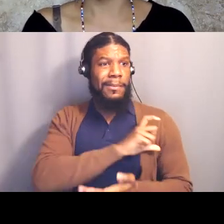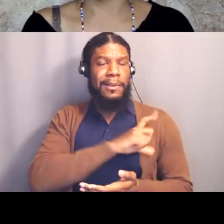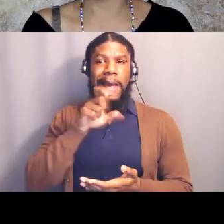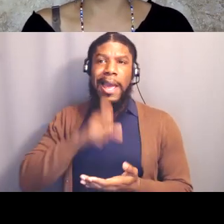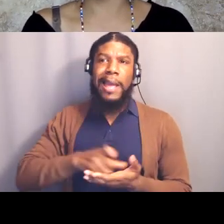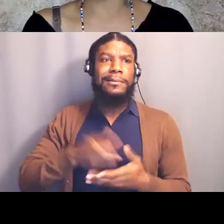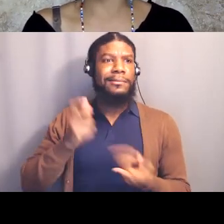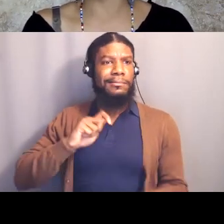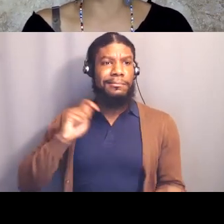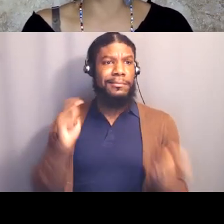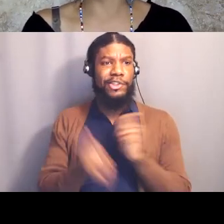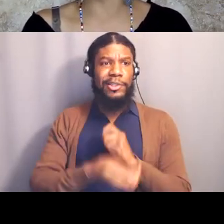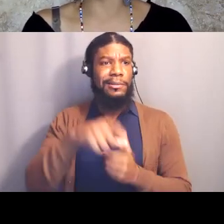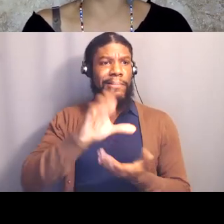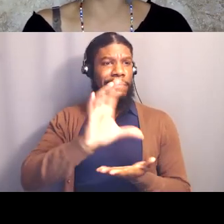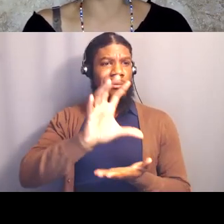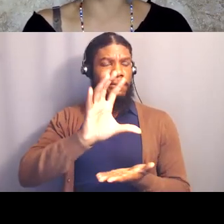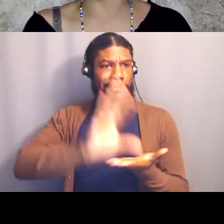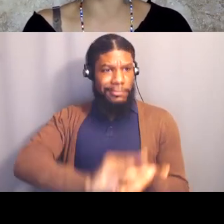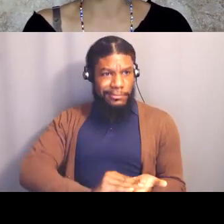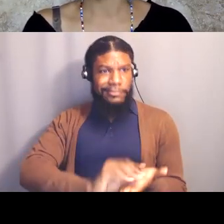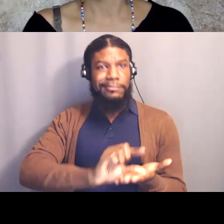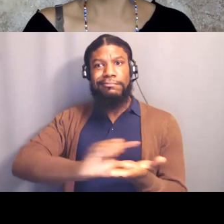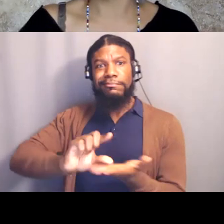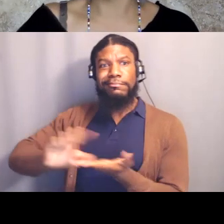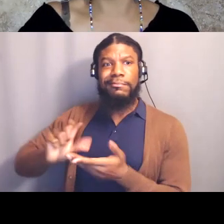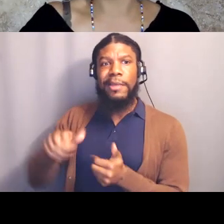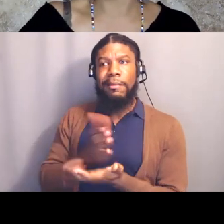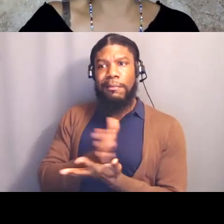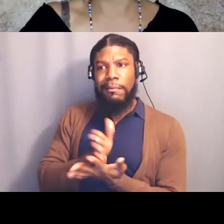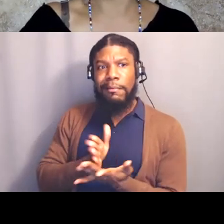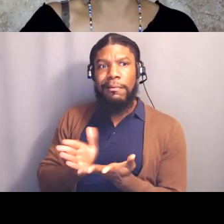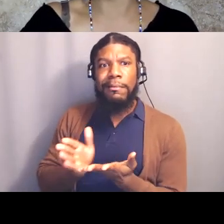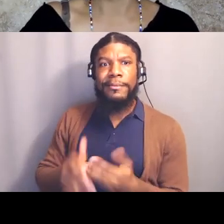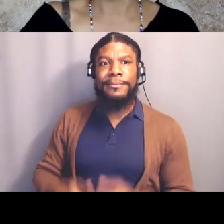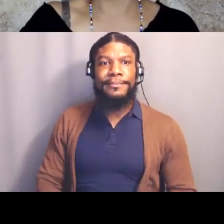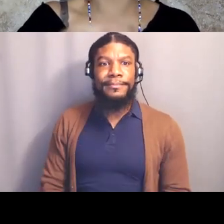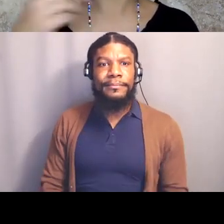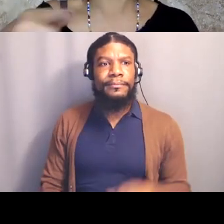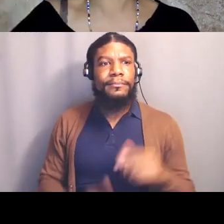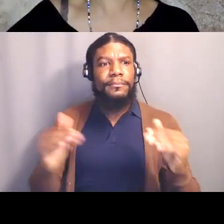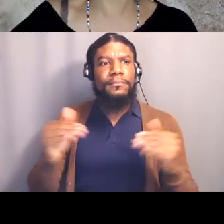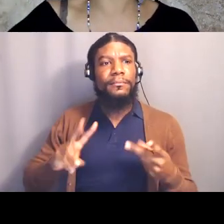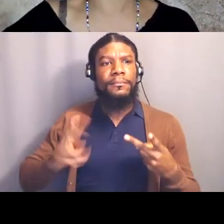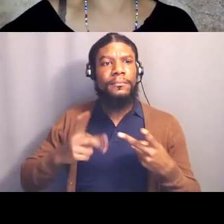on less lethal munitions used by it's not versus LAPD. No, we won an injunction